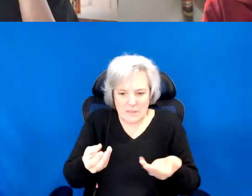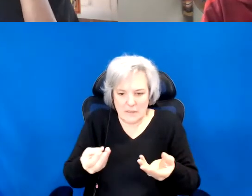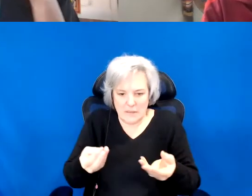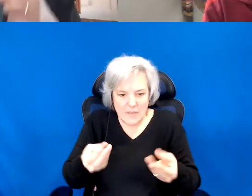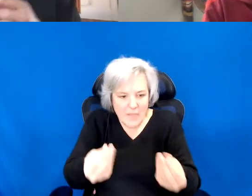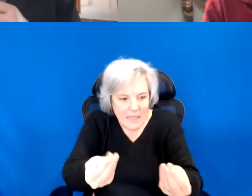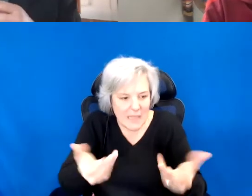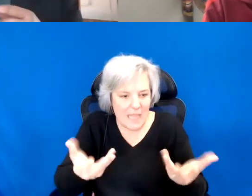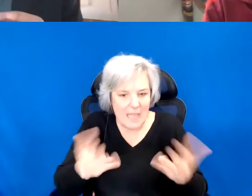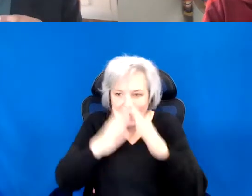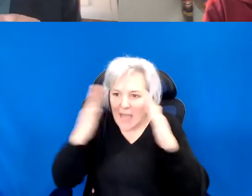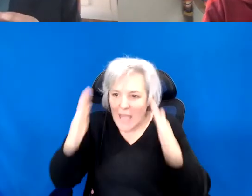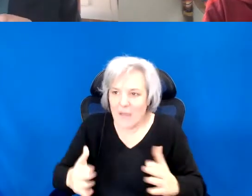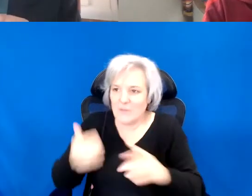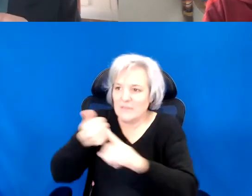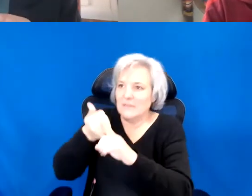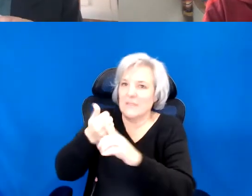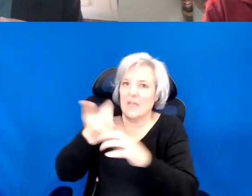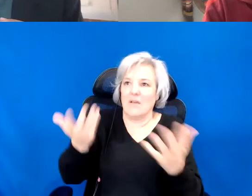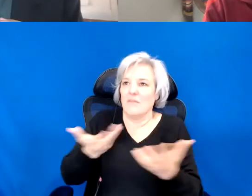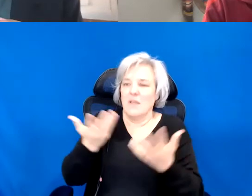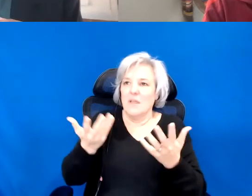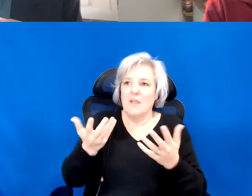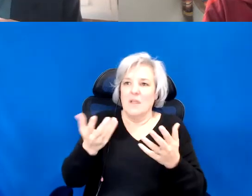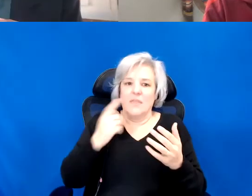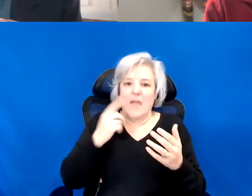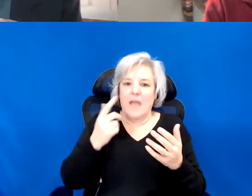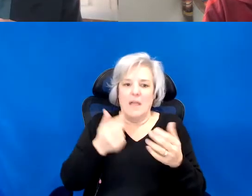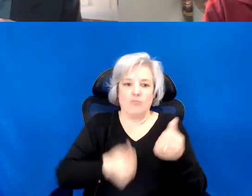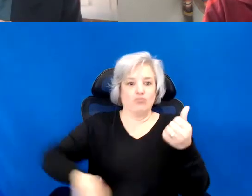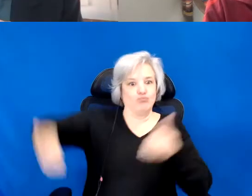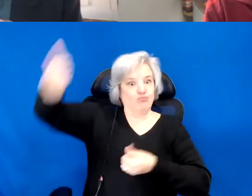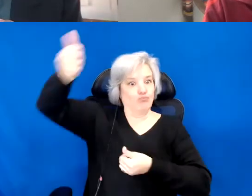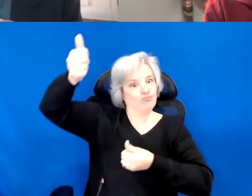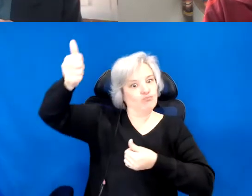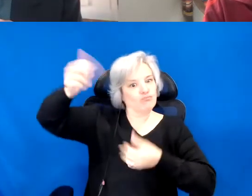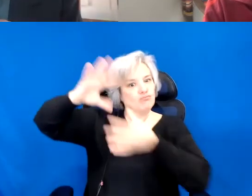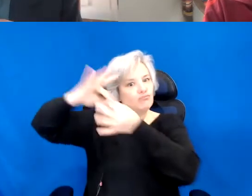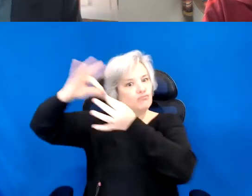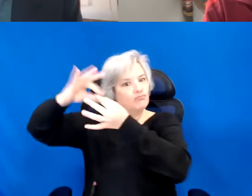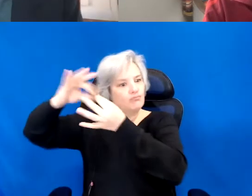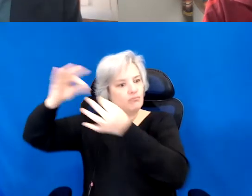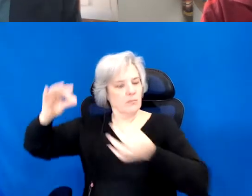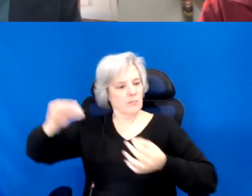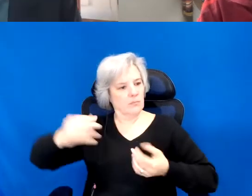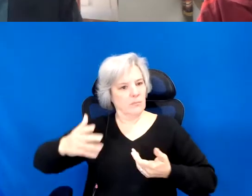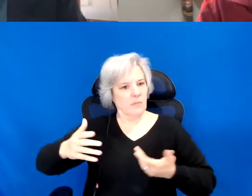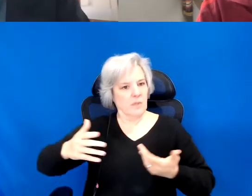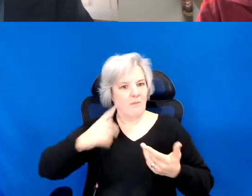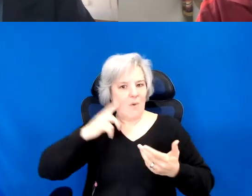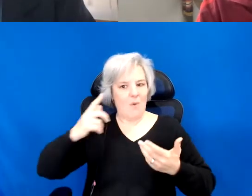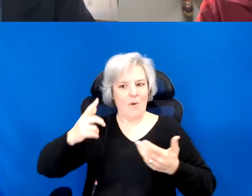that gets narrated from on high. It gets narrated through national legacy or